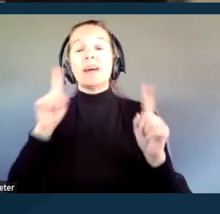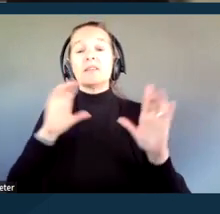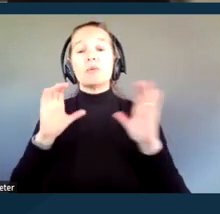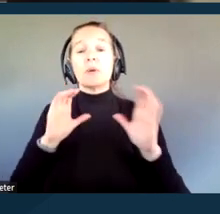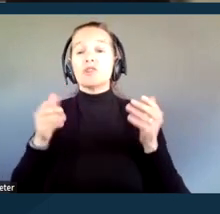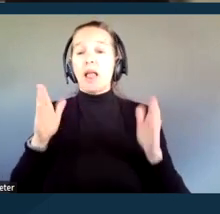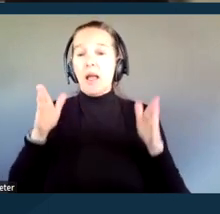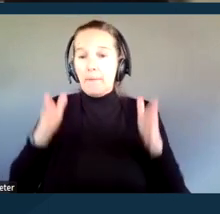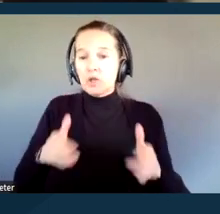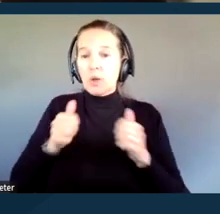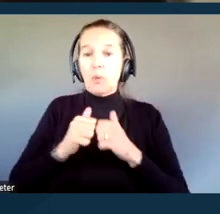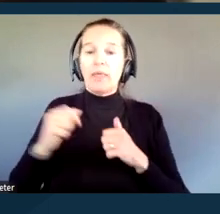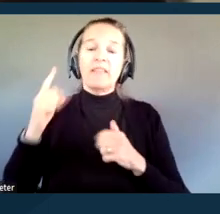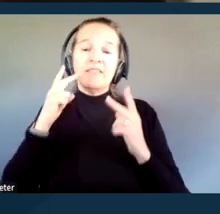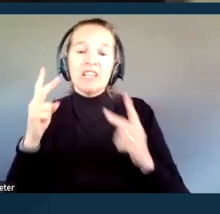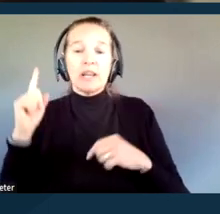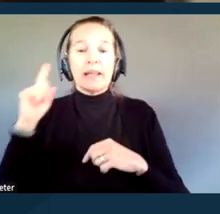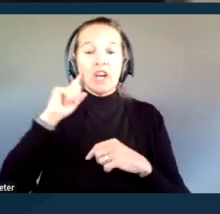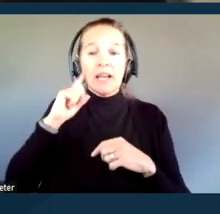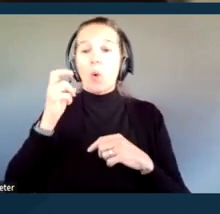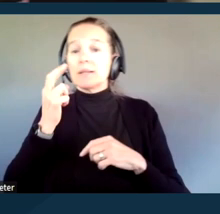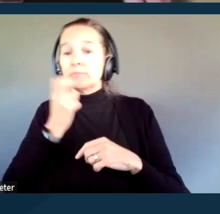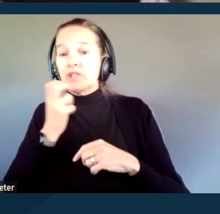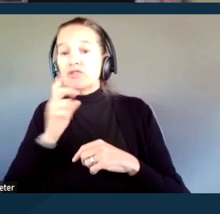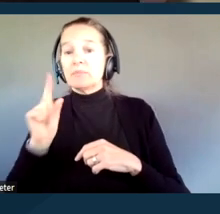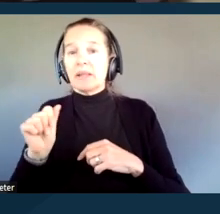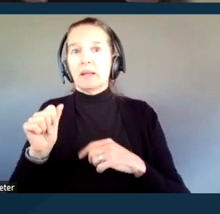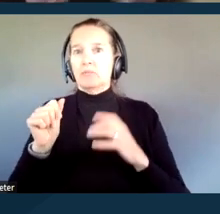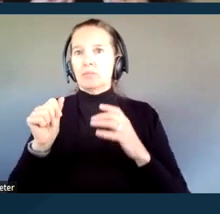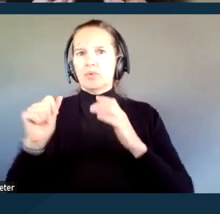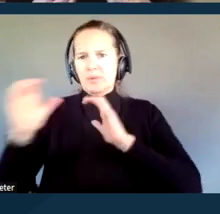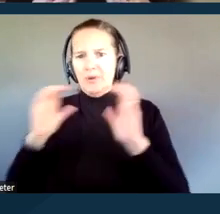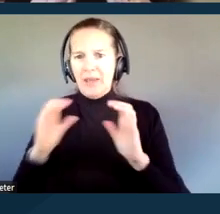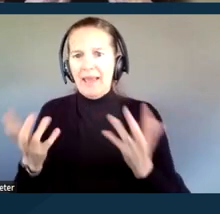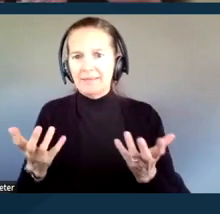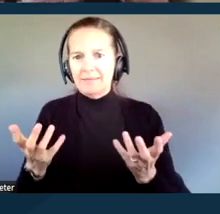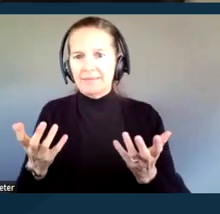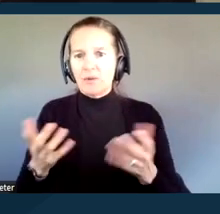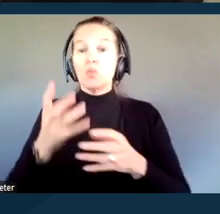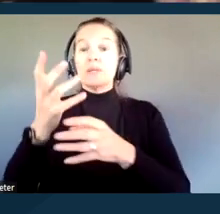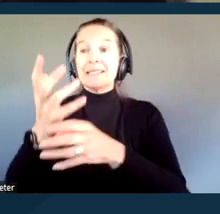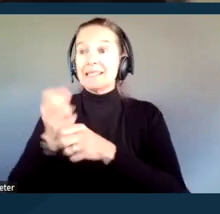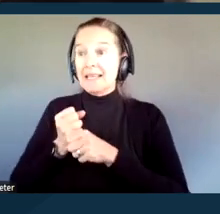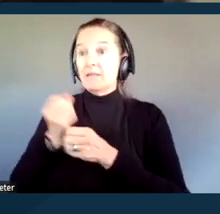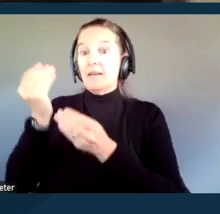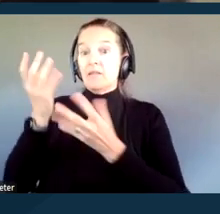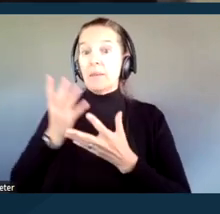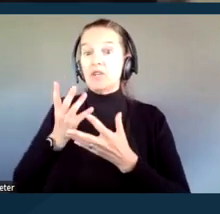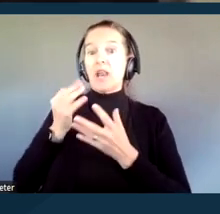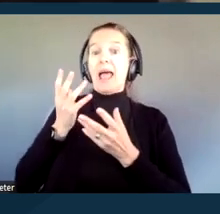or speech disability to communicate with, receive information from, and convey information to a covered entity